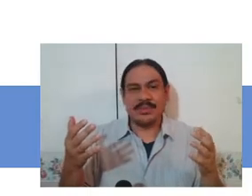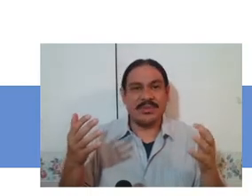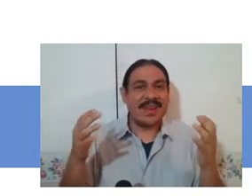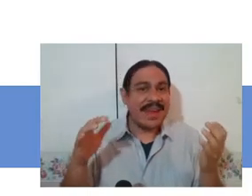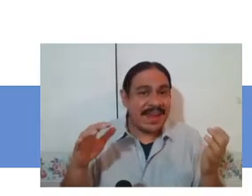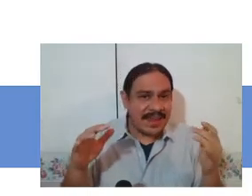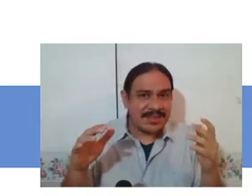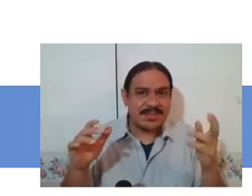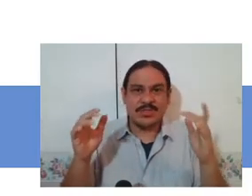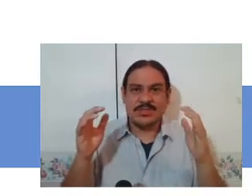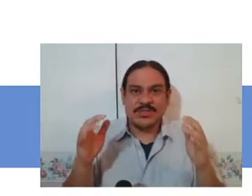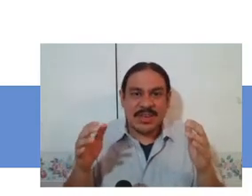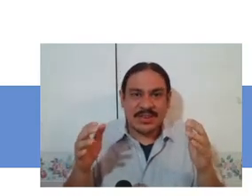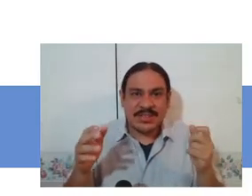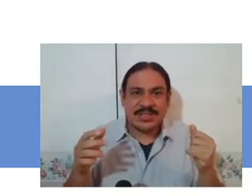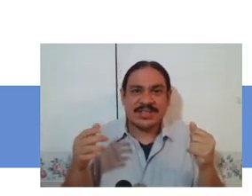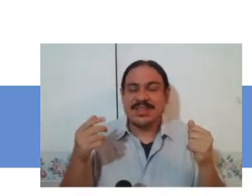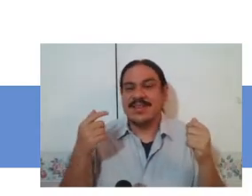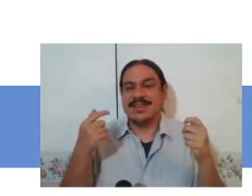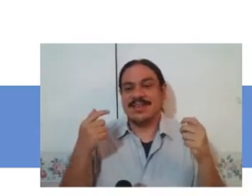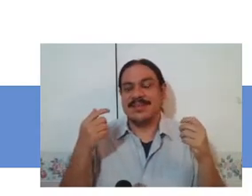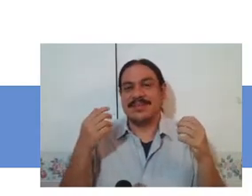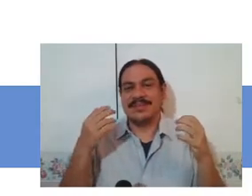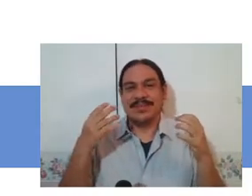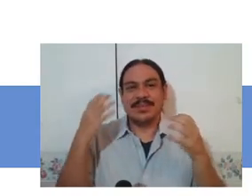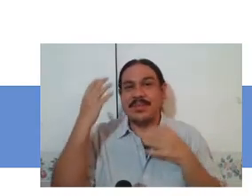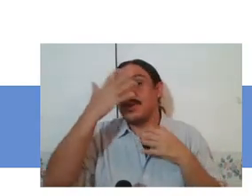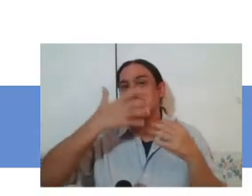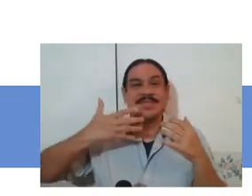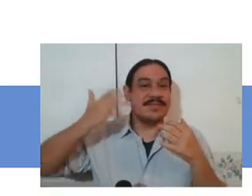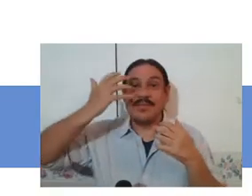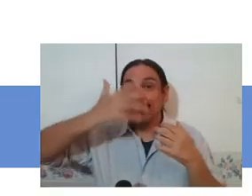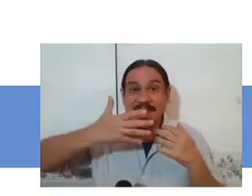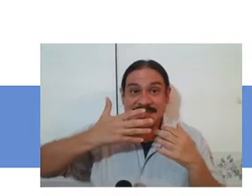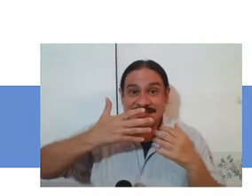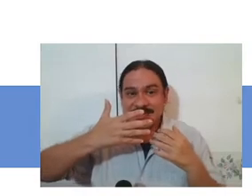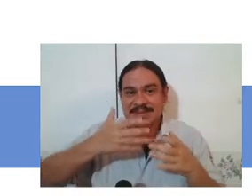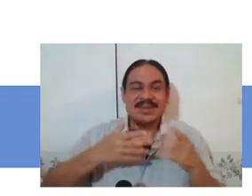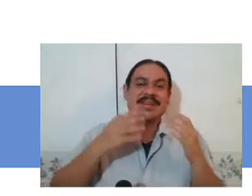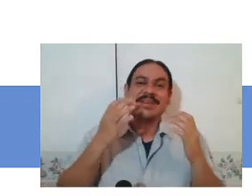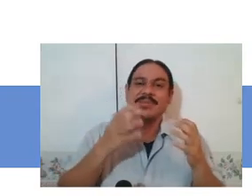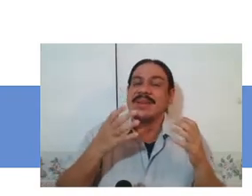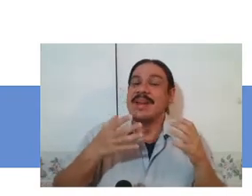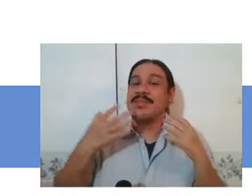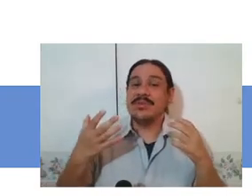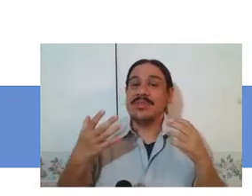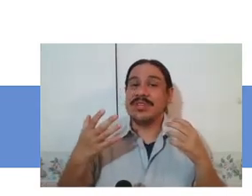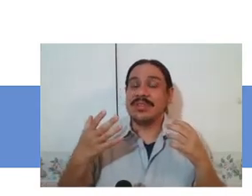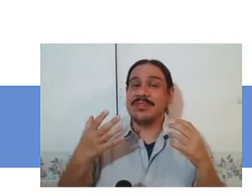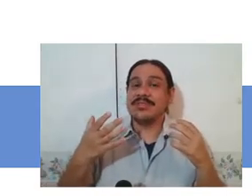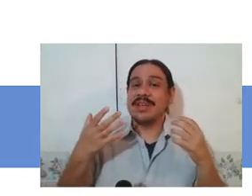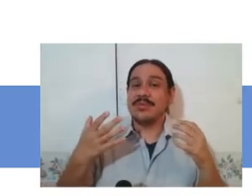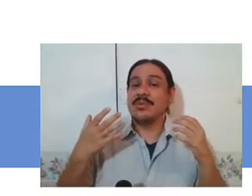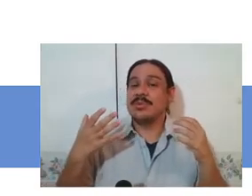so forth so we're basically going to do the same thing we did we're going to observe the motions of articulators